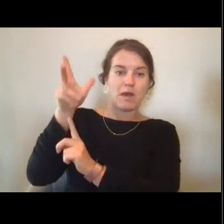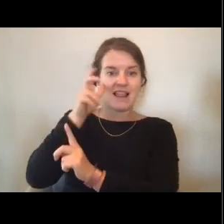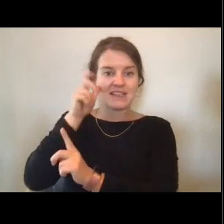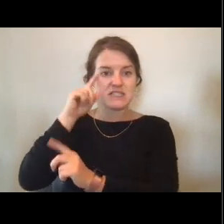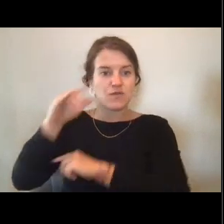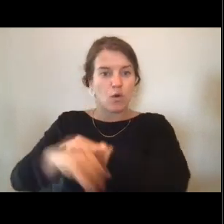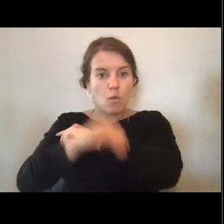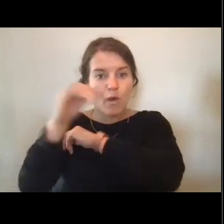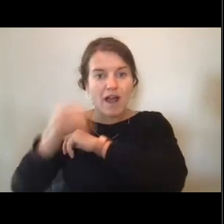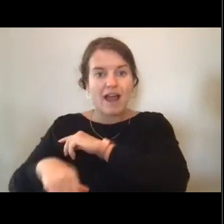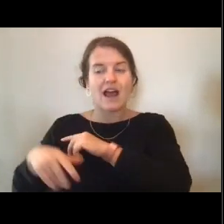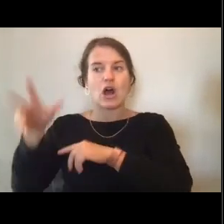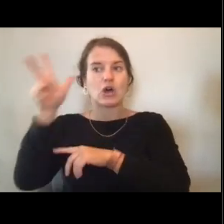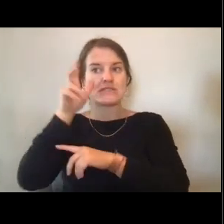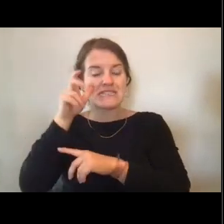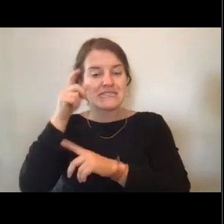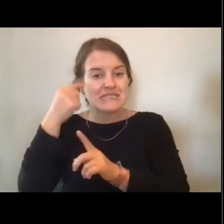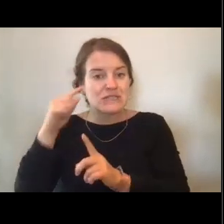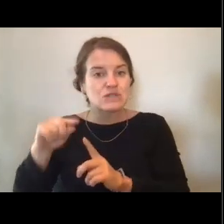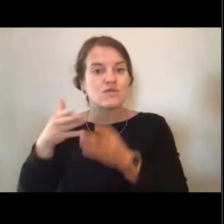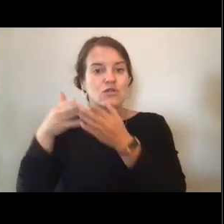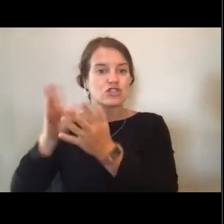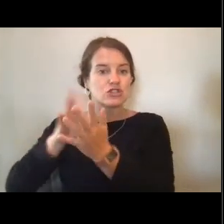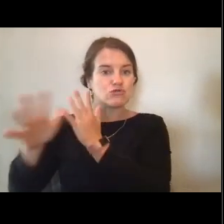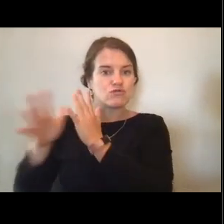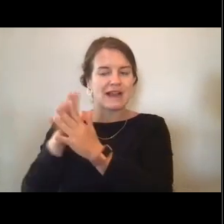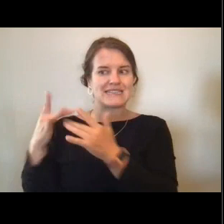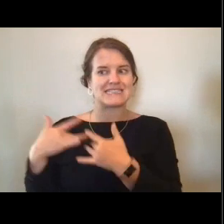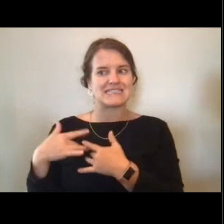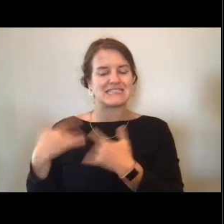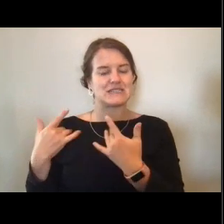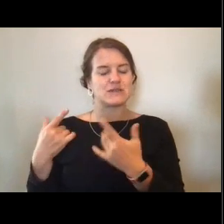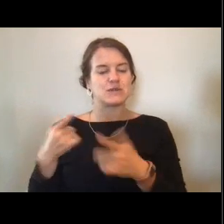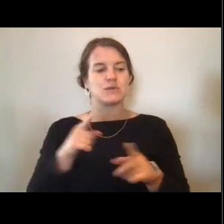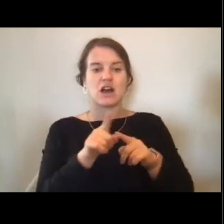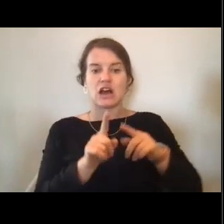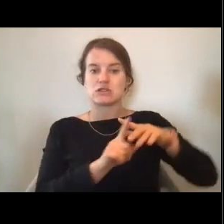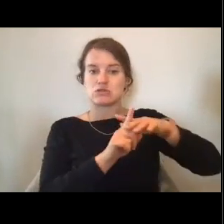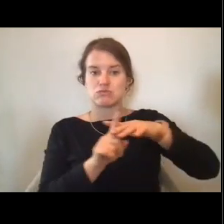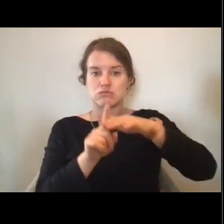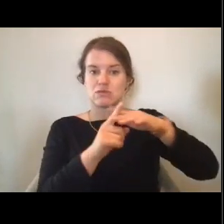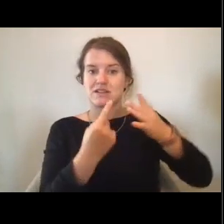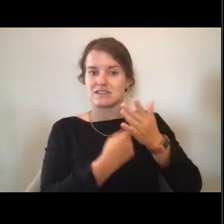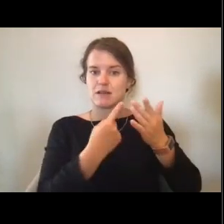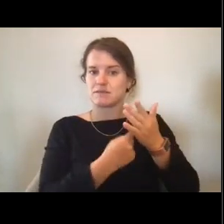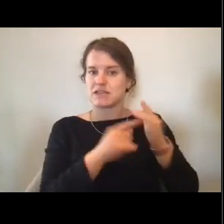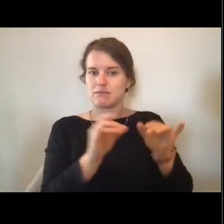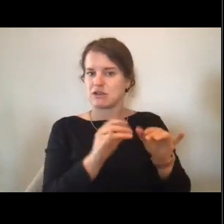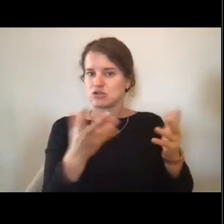And a lot of times they're just taking a constant measurement of the salt water content,